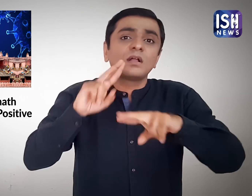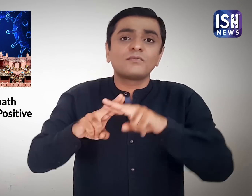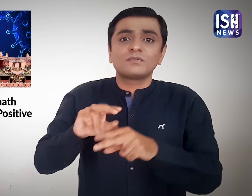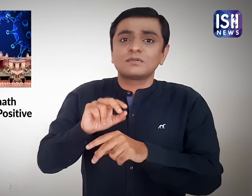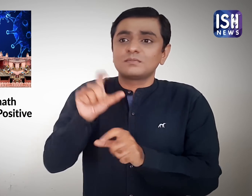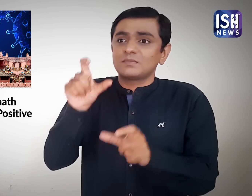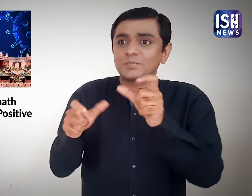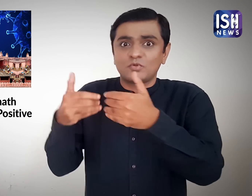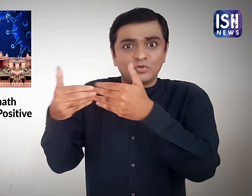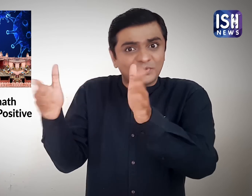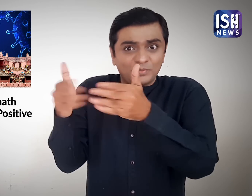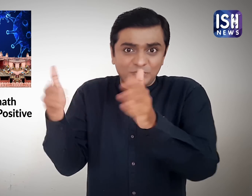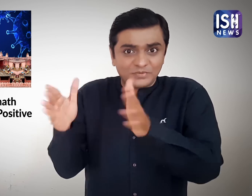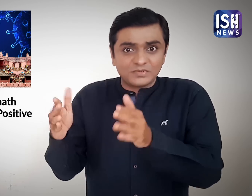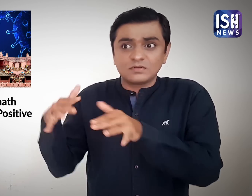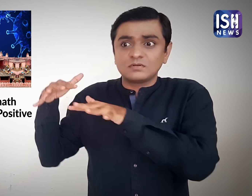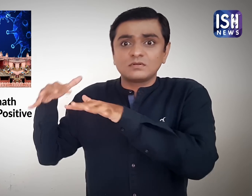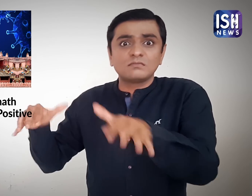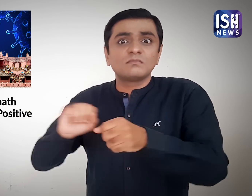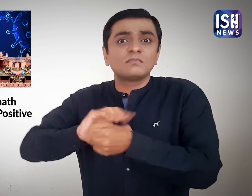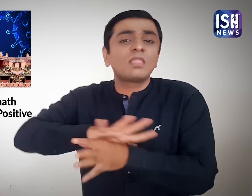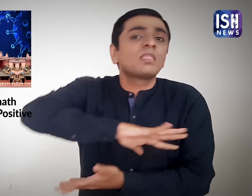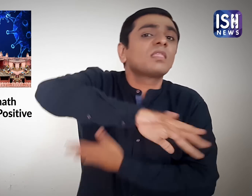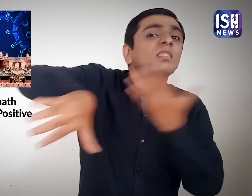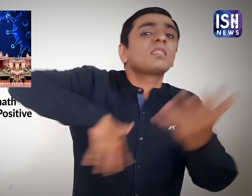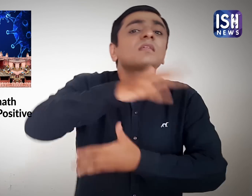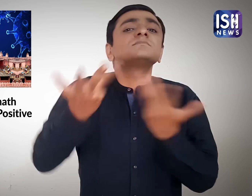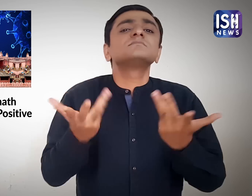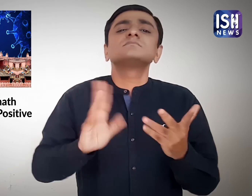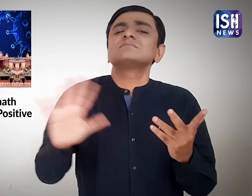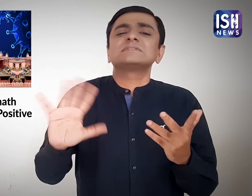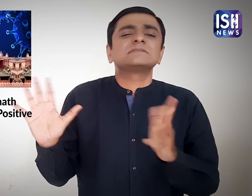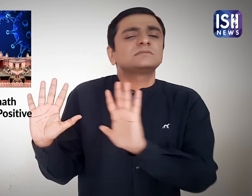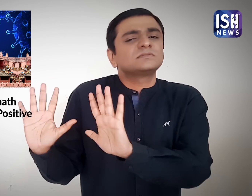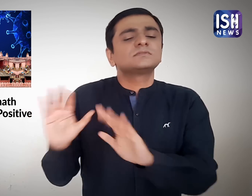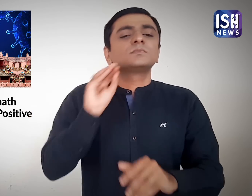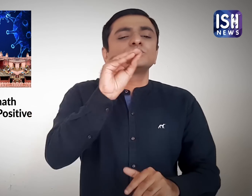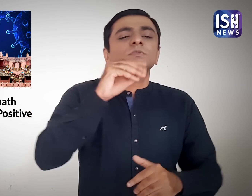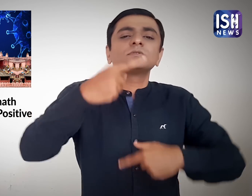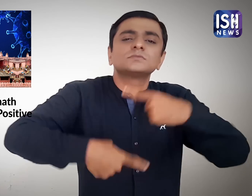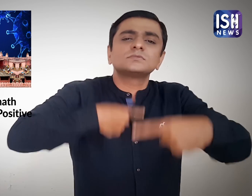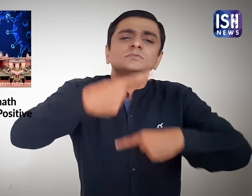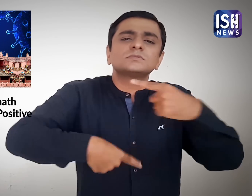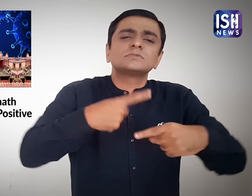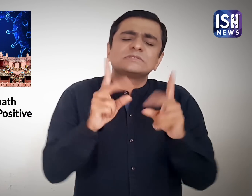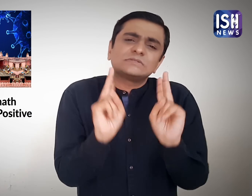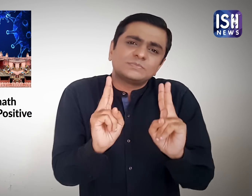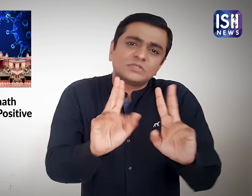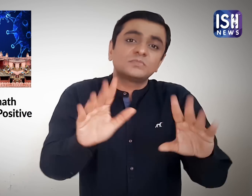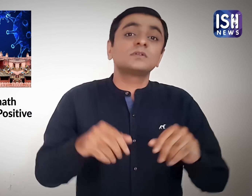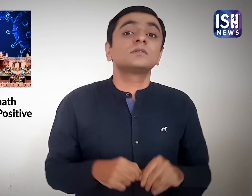The situation may worsen if the temple is allowed to open for the public.”